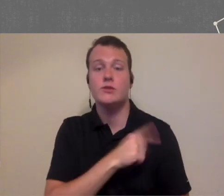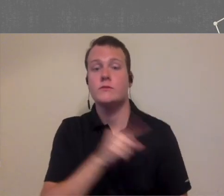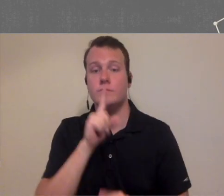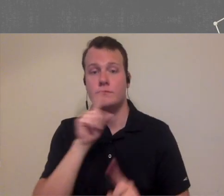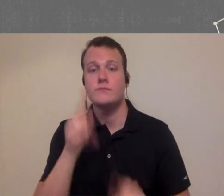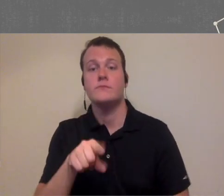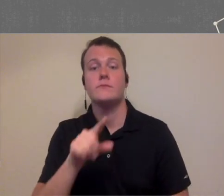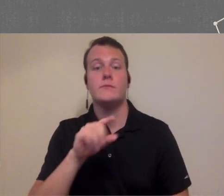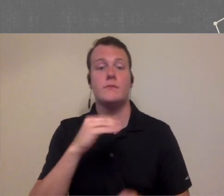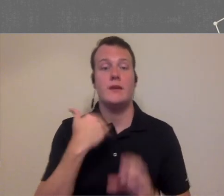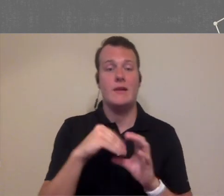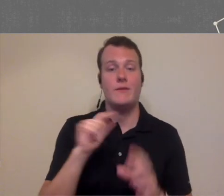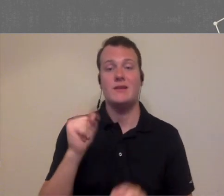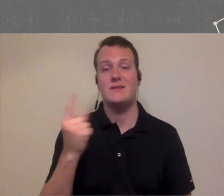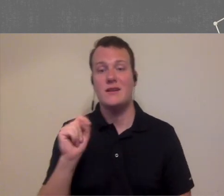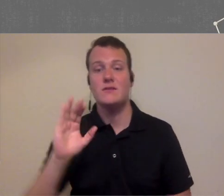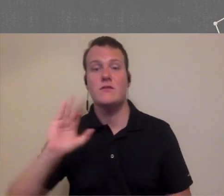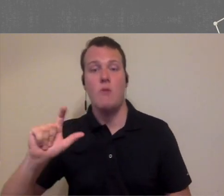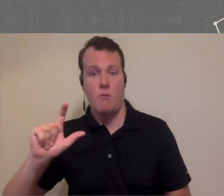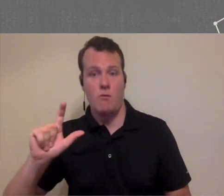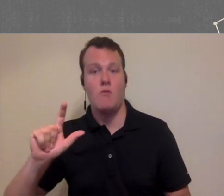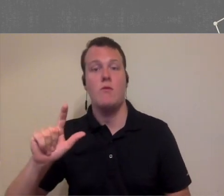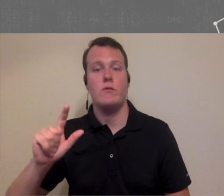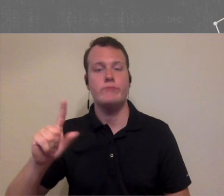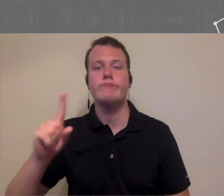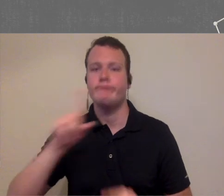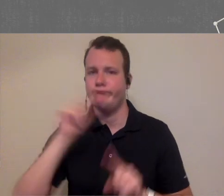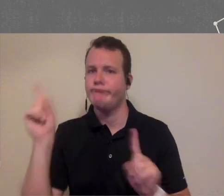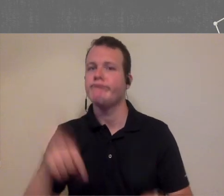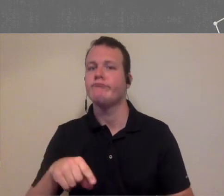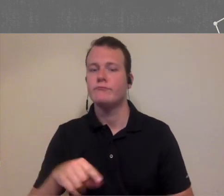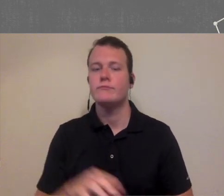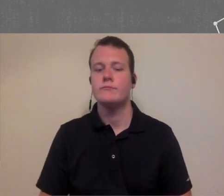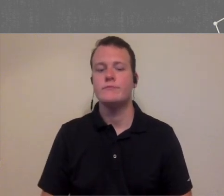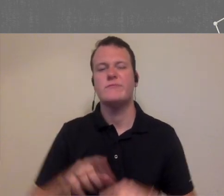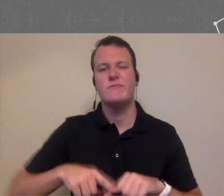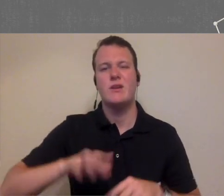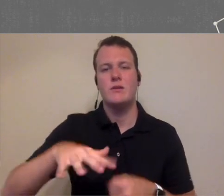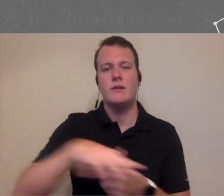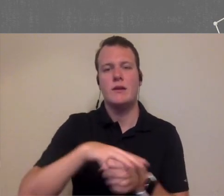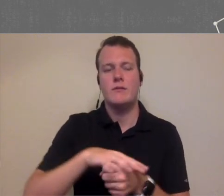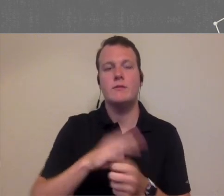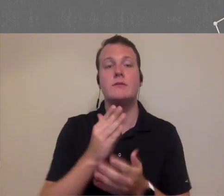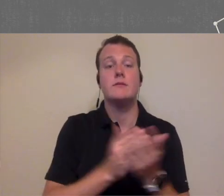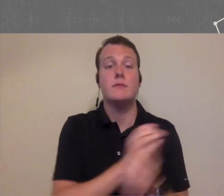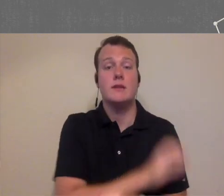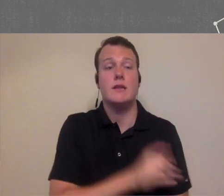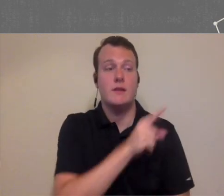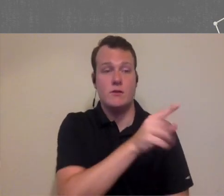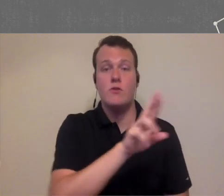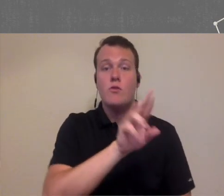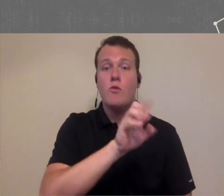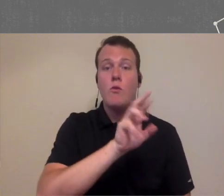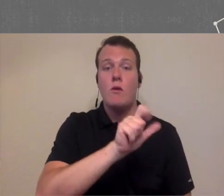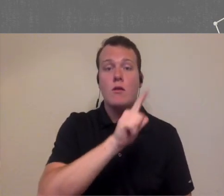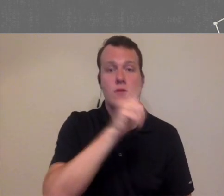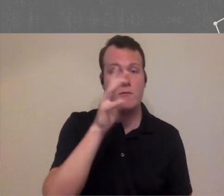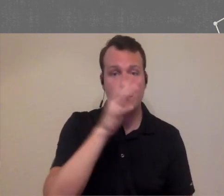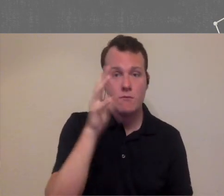respond to email tax call messaging some of it depends on your area so for example there were some clinics that are more rural areas that may be internet